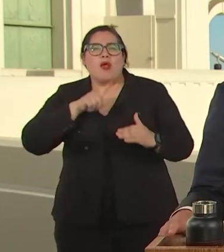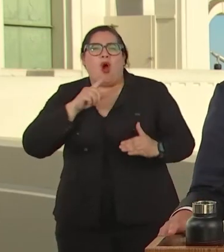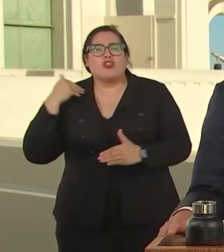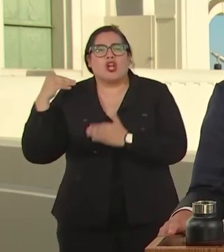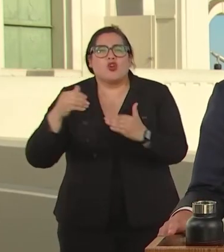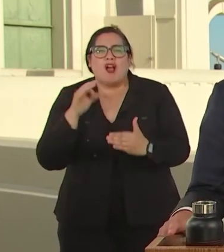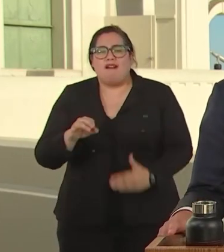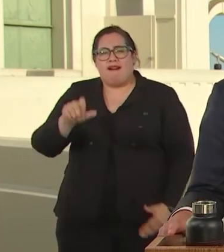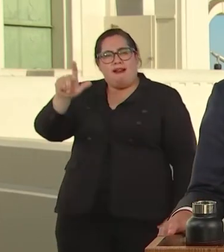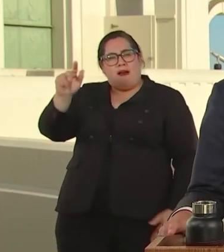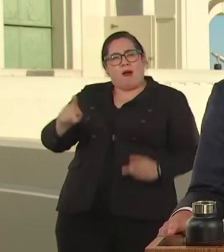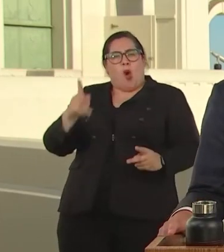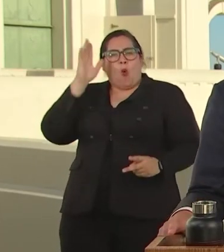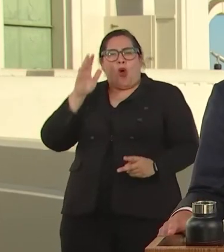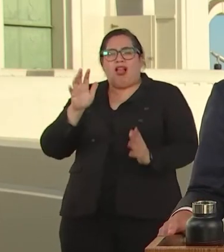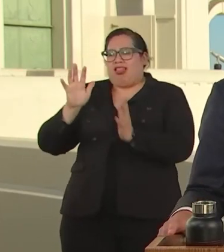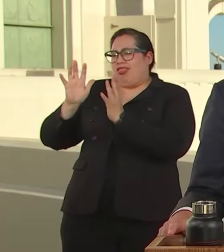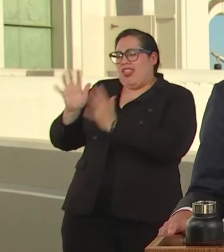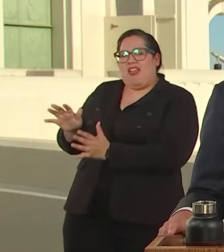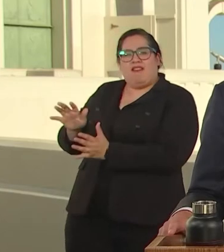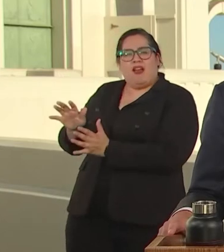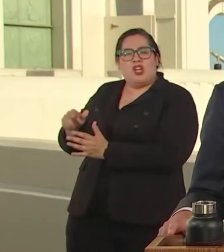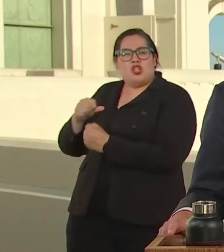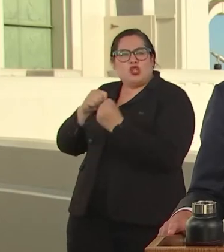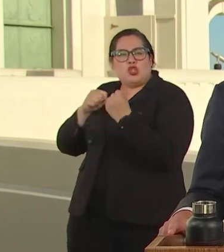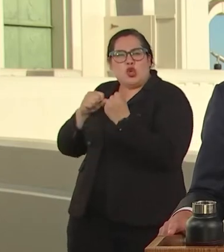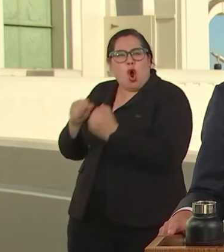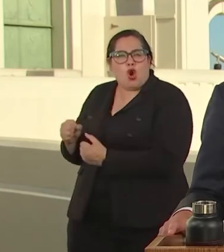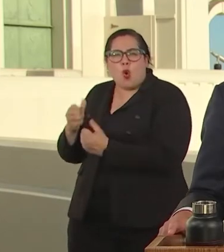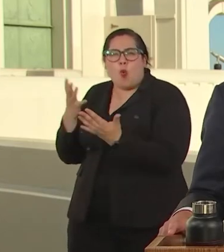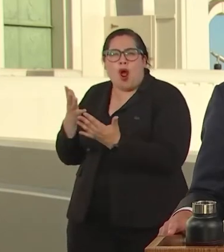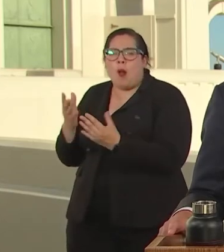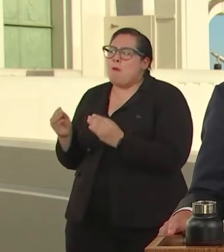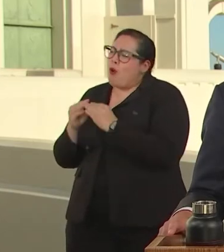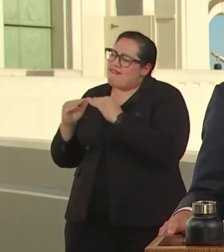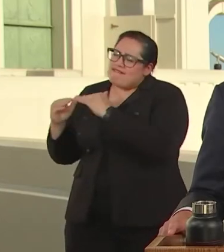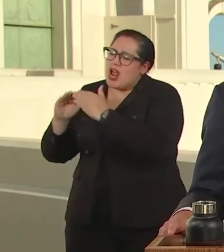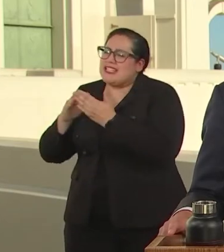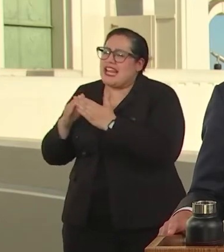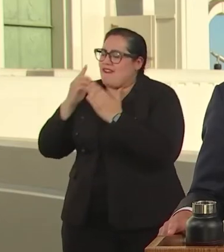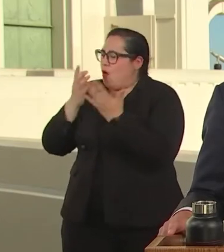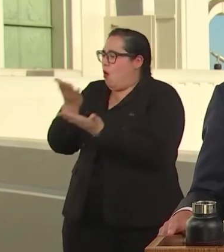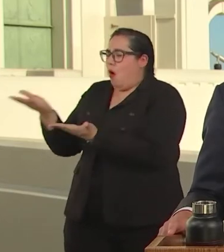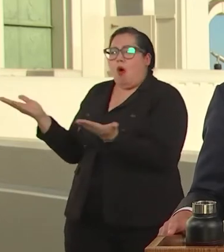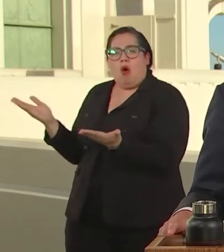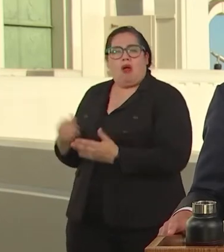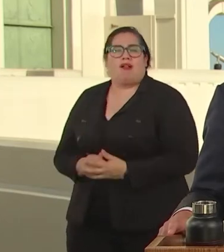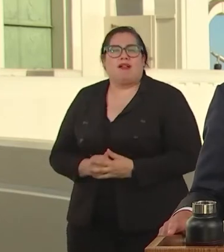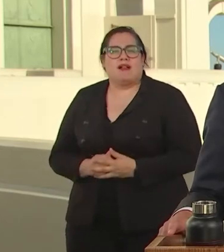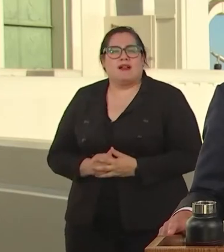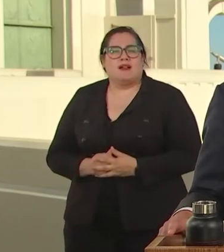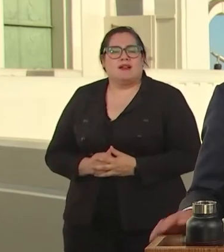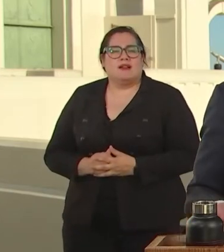A STRONGER AFFAIR CITY FOR US ALL. WE KNOW COVID-19 HAS THRASHED